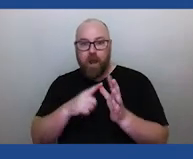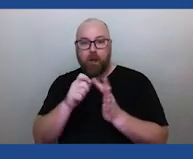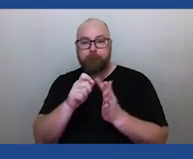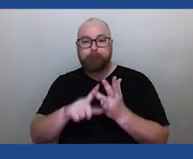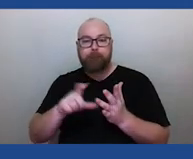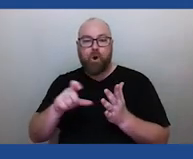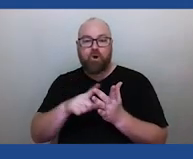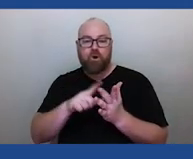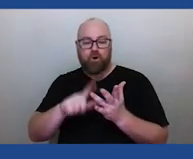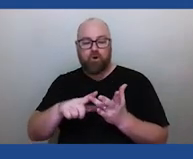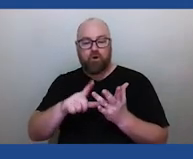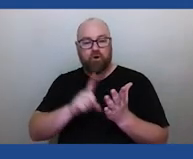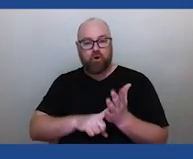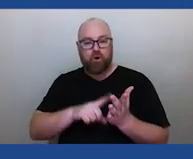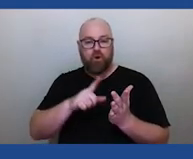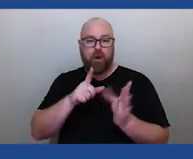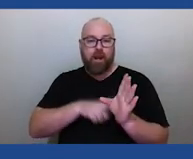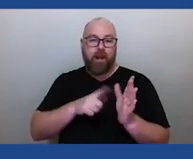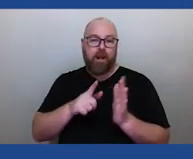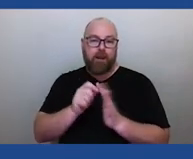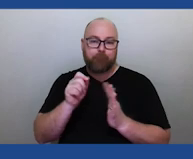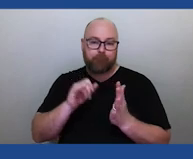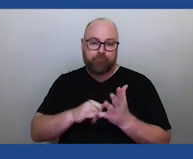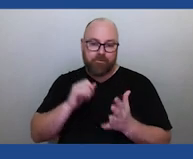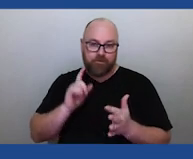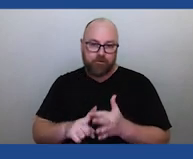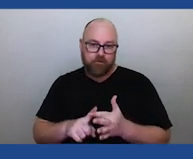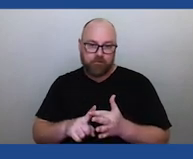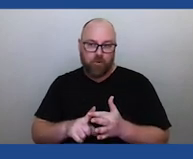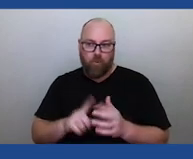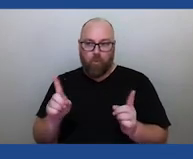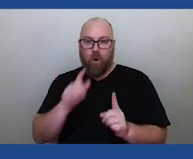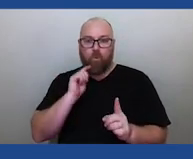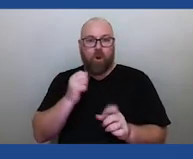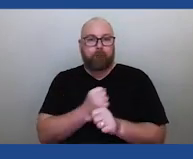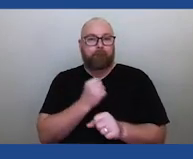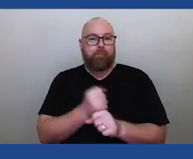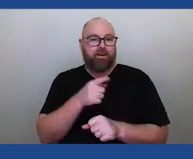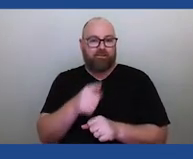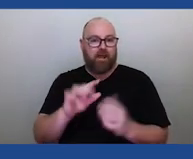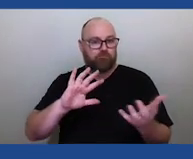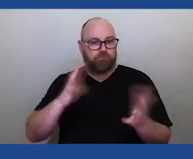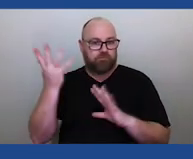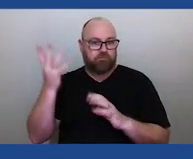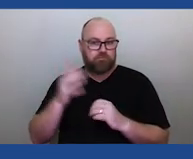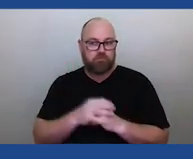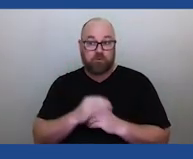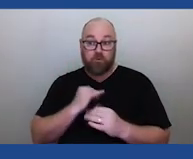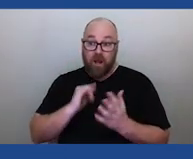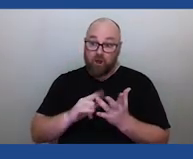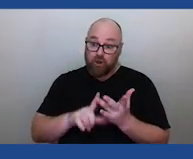What types of astronomic phenomena can cause the apocalypse? You know, we can look at solar flares and gamma rays,